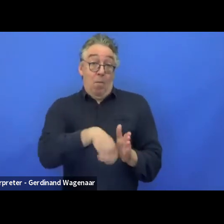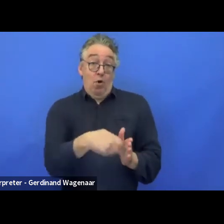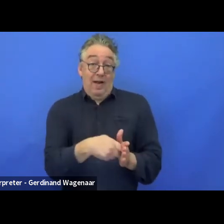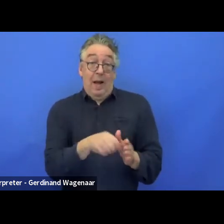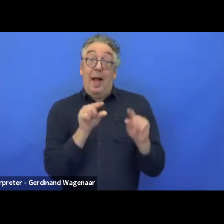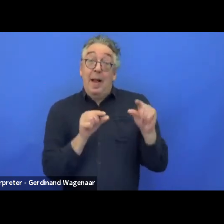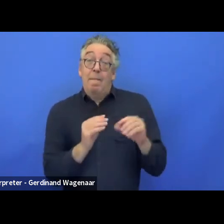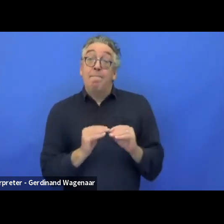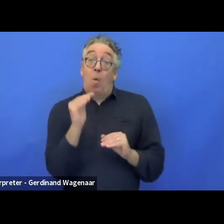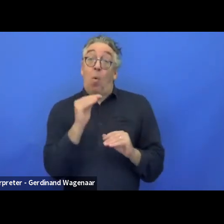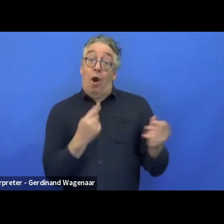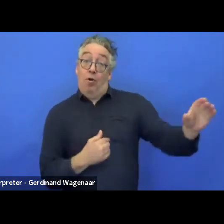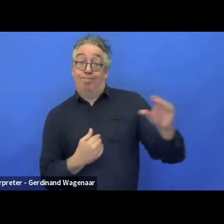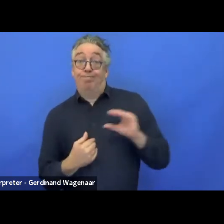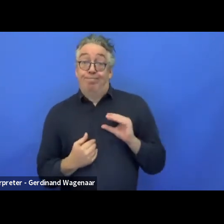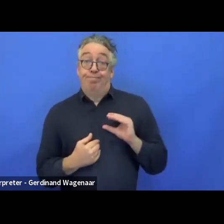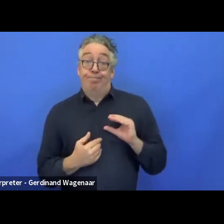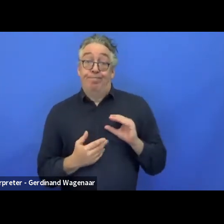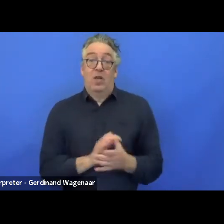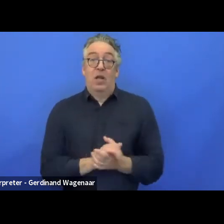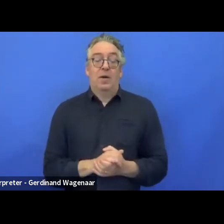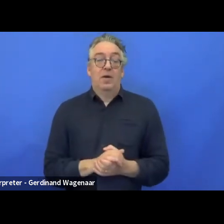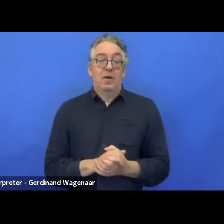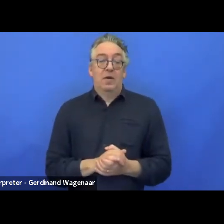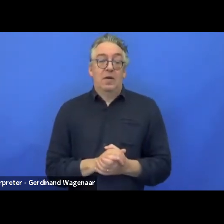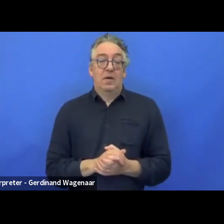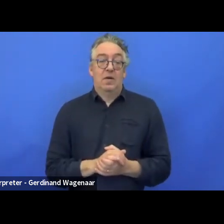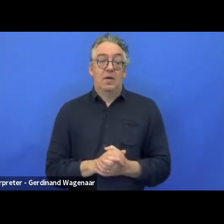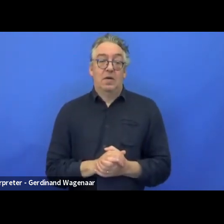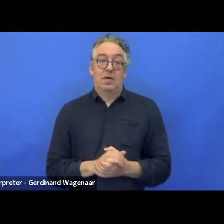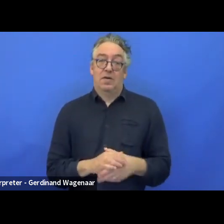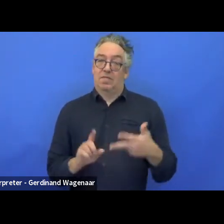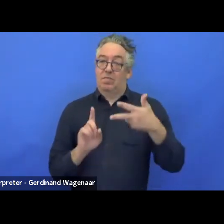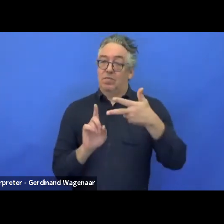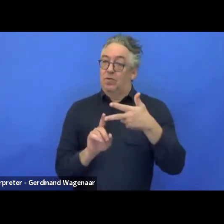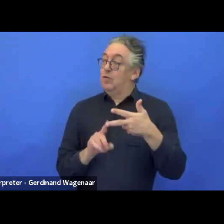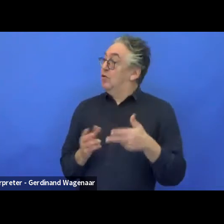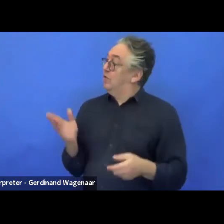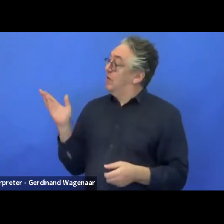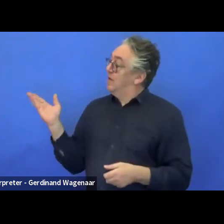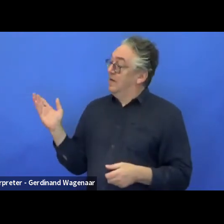Also because I think it is a political dimension. Unless you talk about people with disabilities